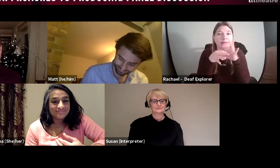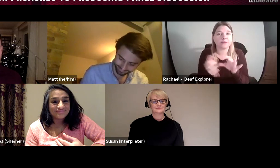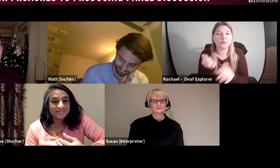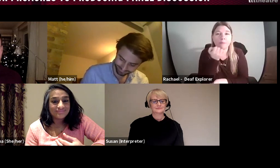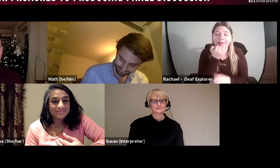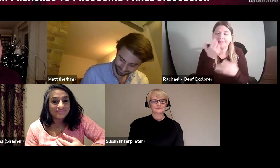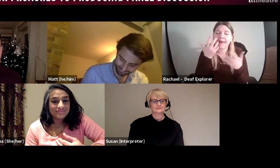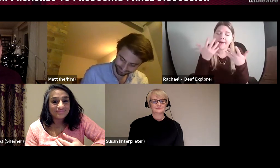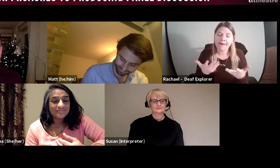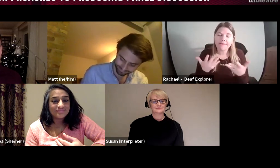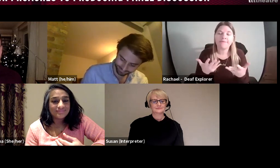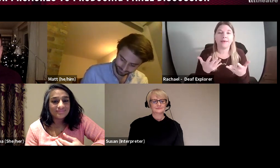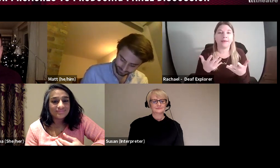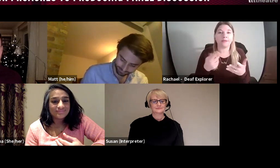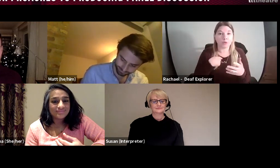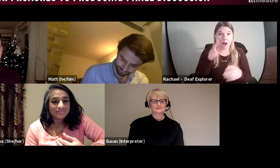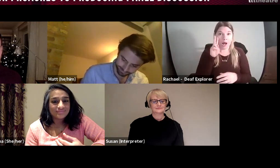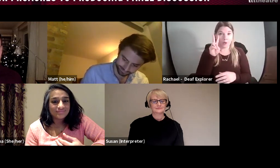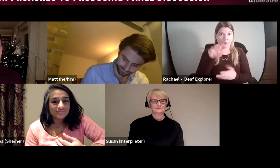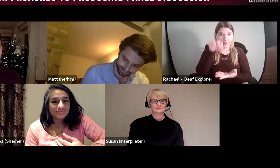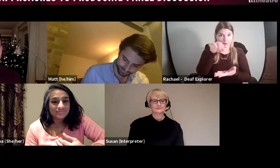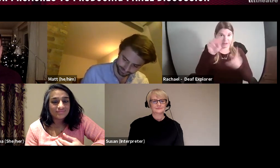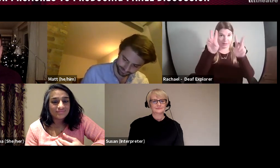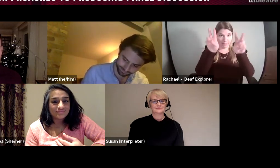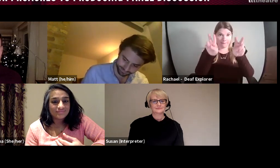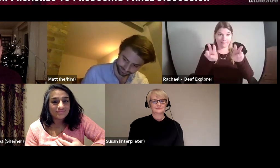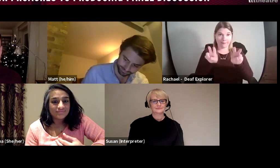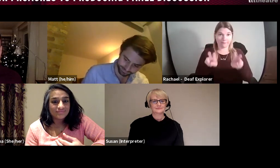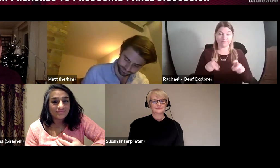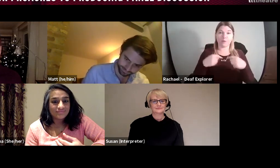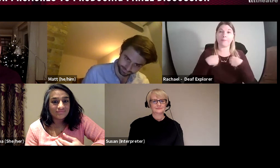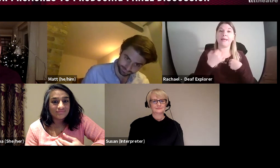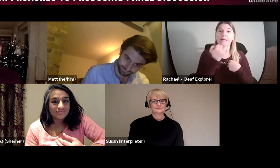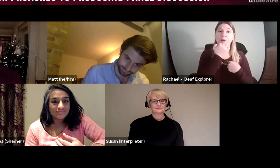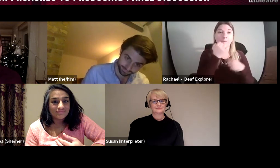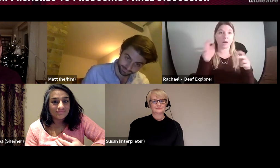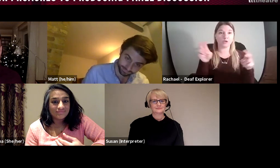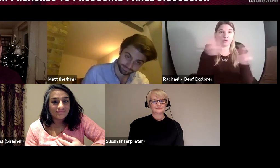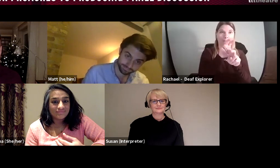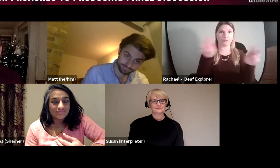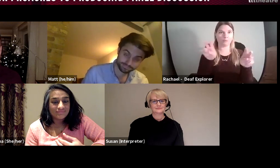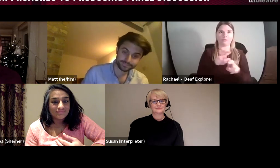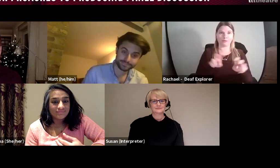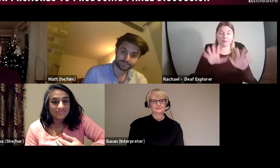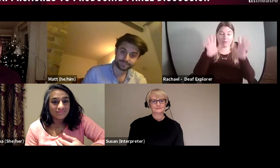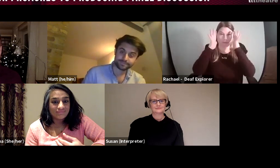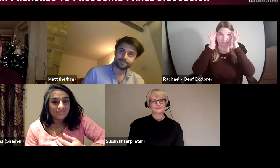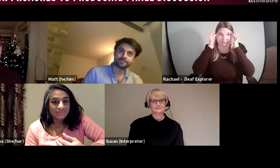However hard that is. I have dyscalculia, so number in versions so for me when I look at